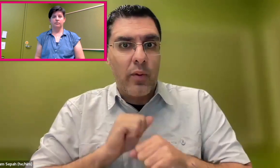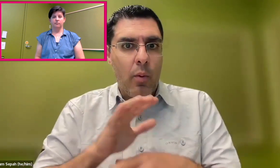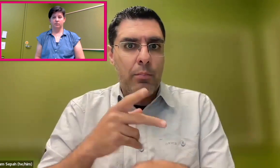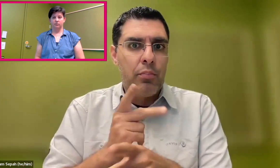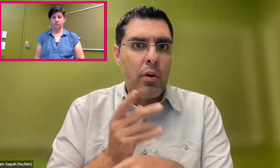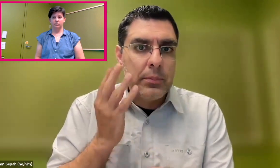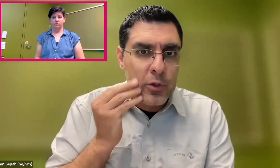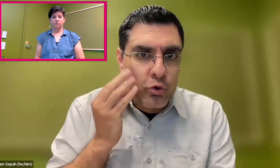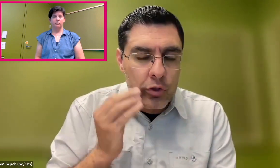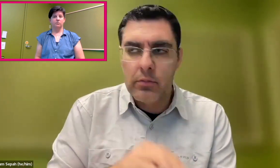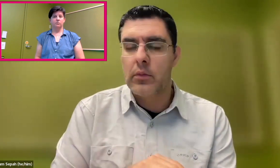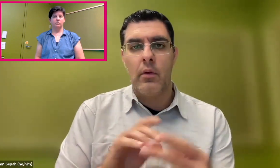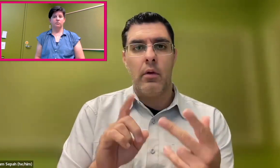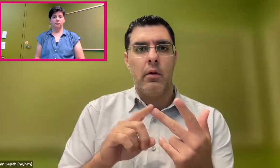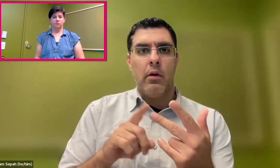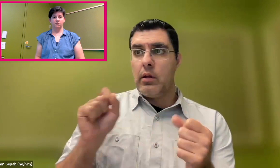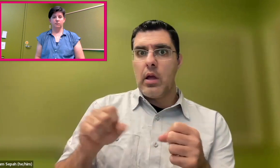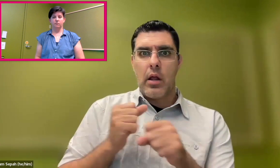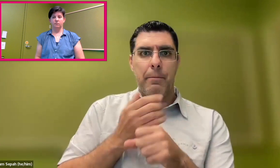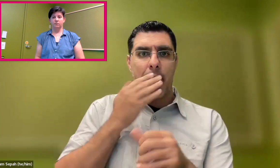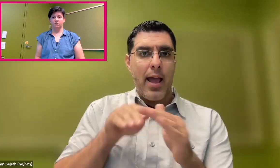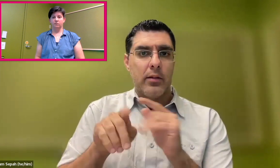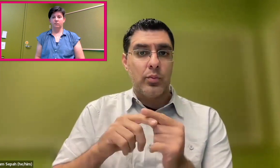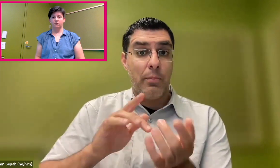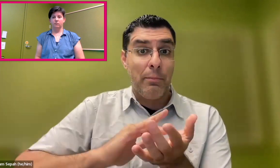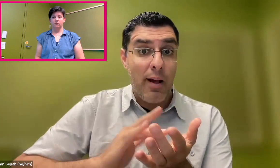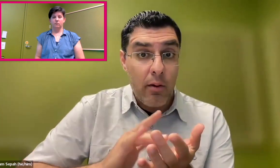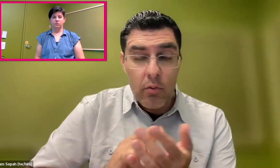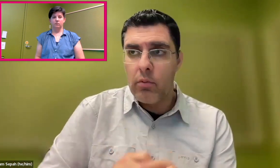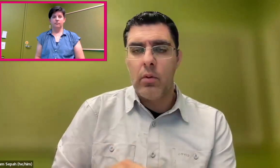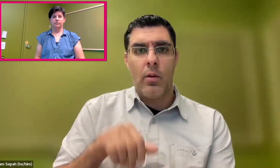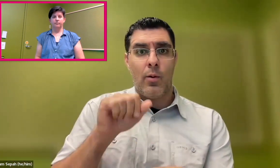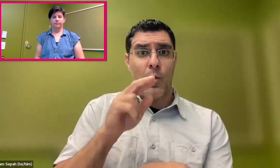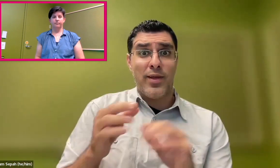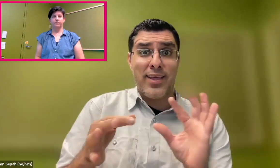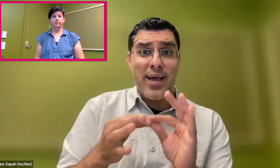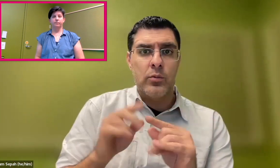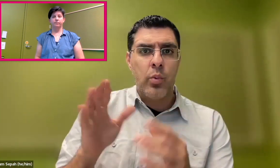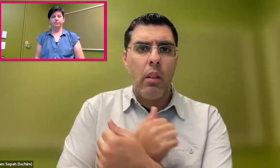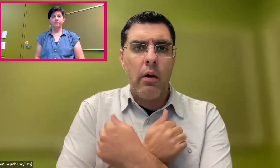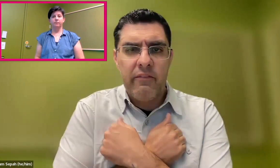have more satisfaction with using products, have better access to health care,